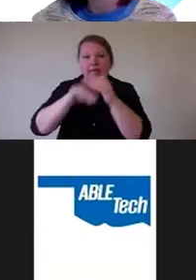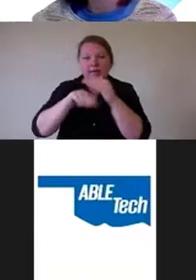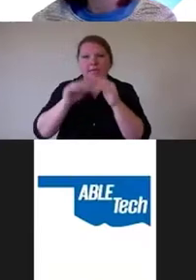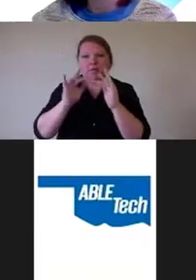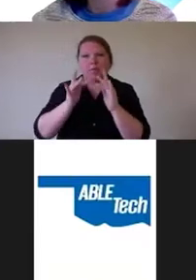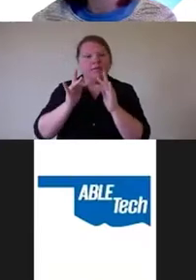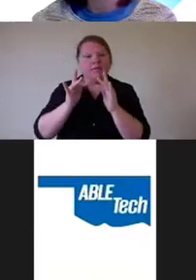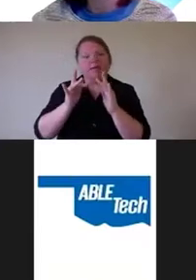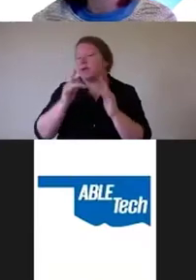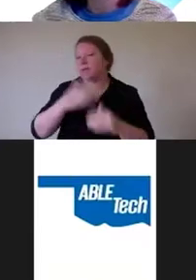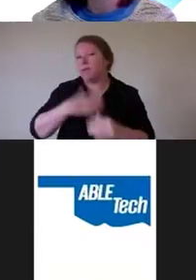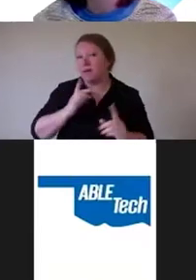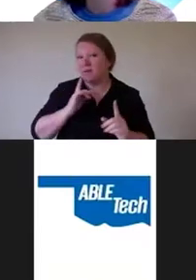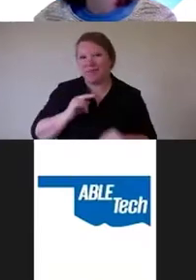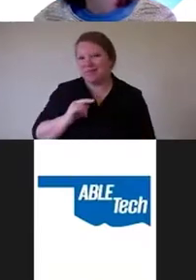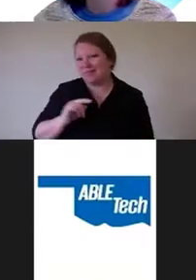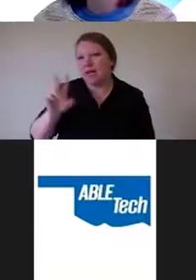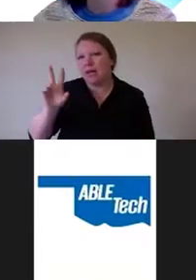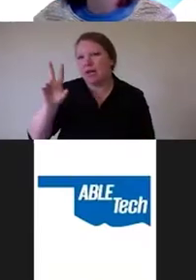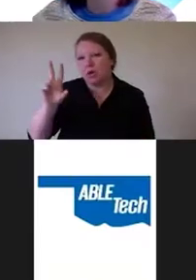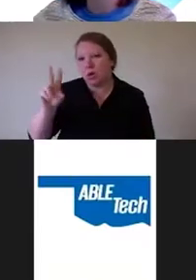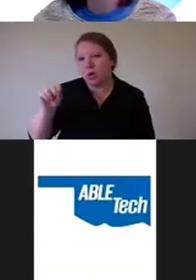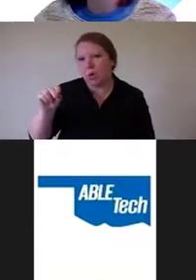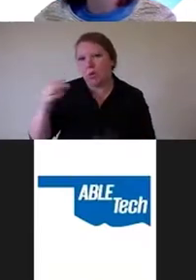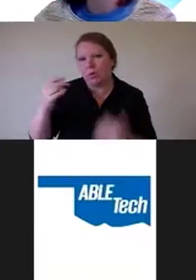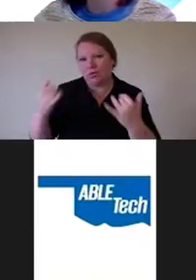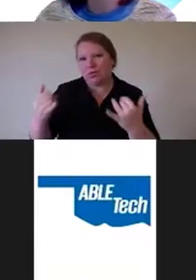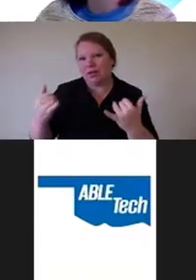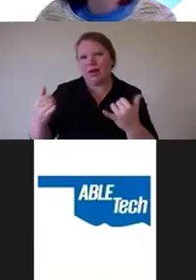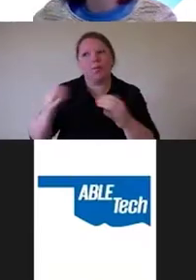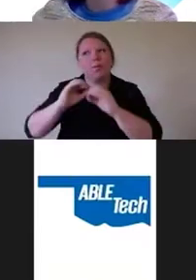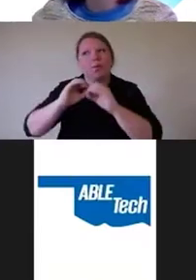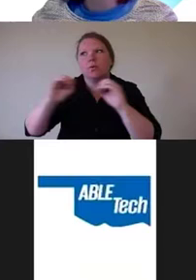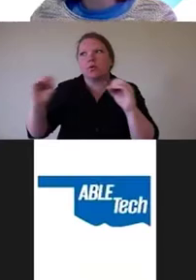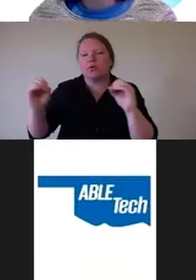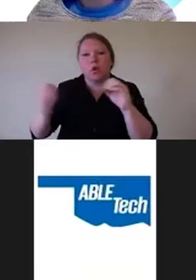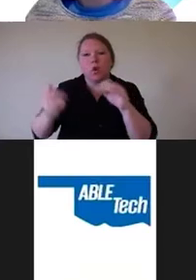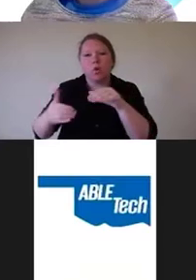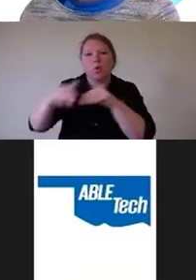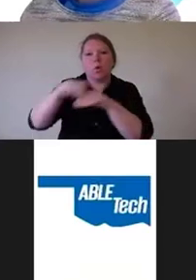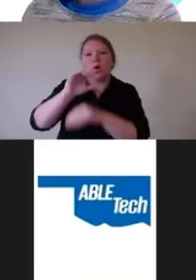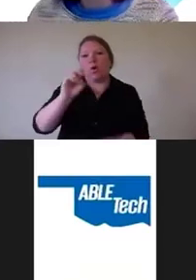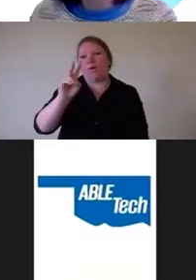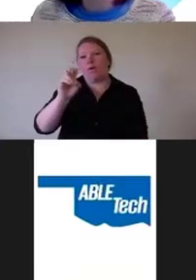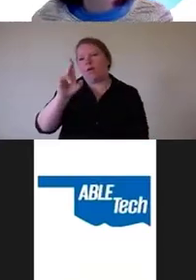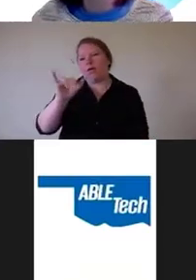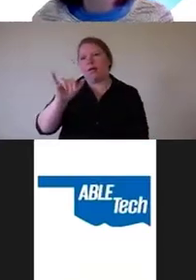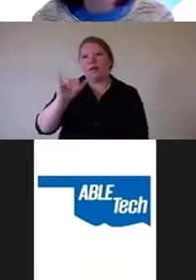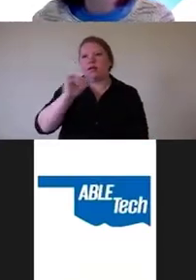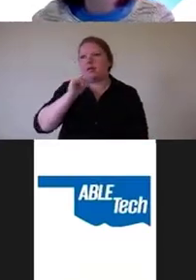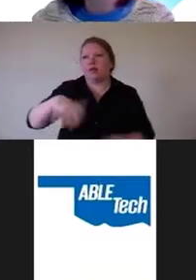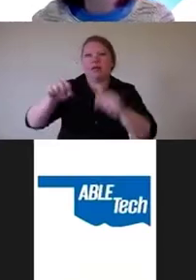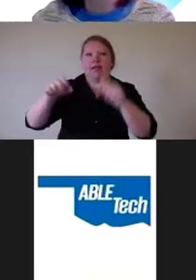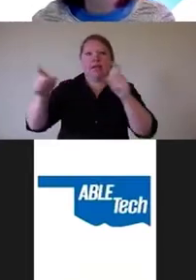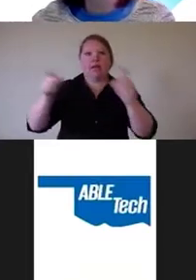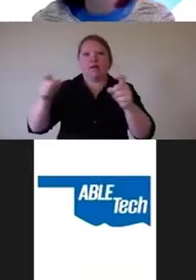because there is no overlay that that doesn't take over and break other people's assistive technology.